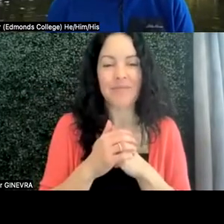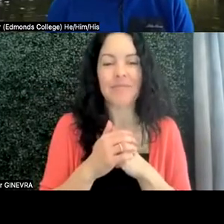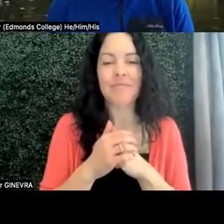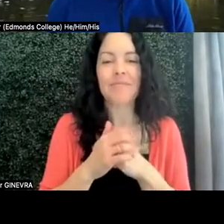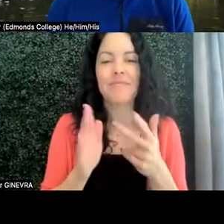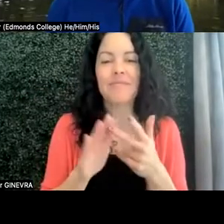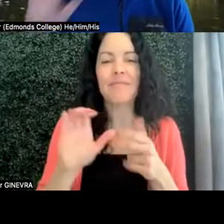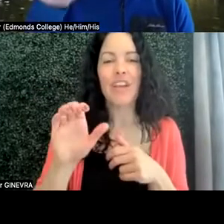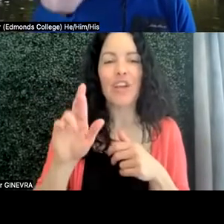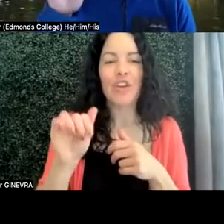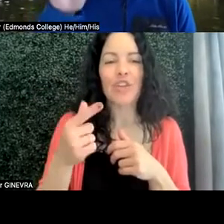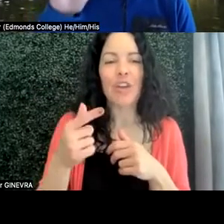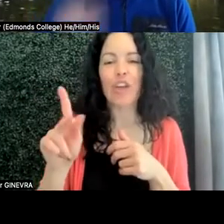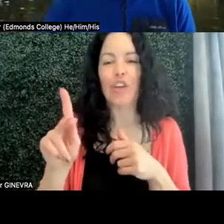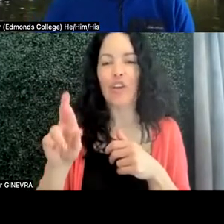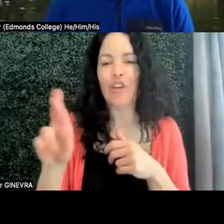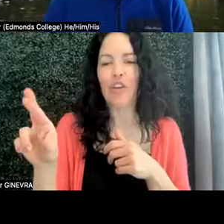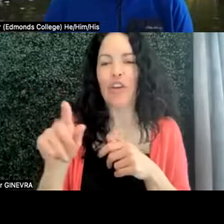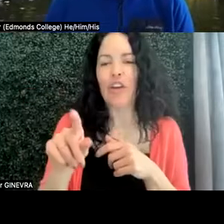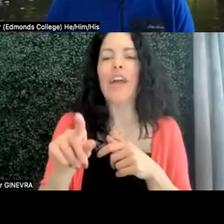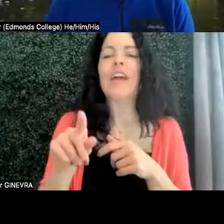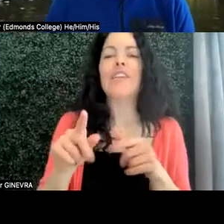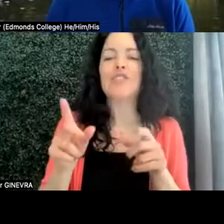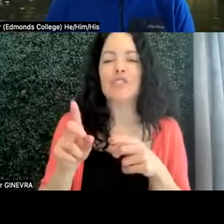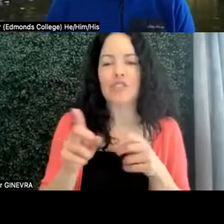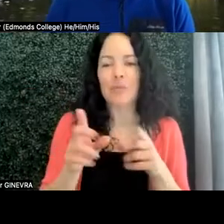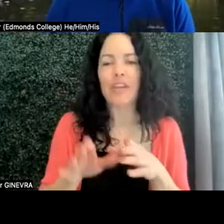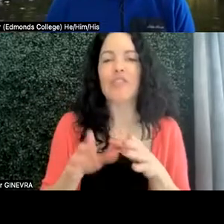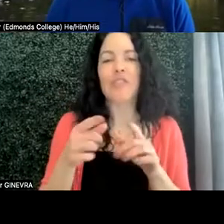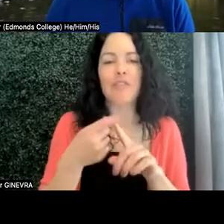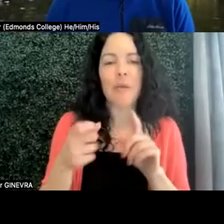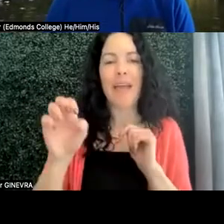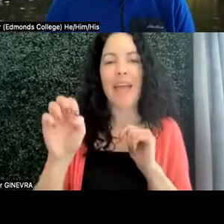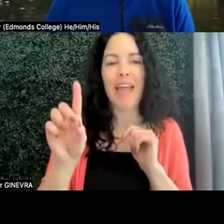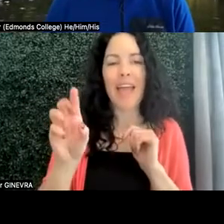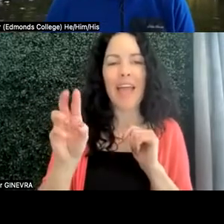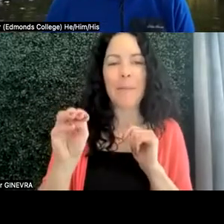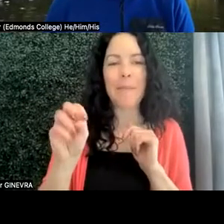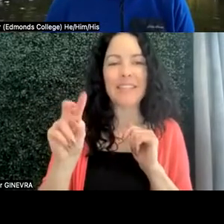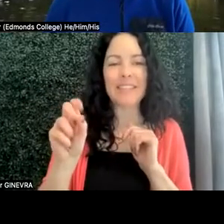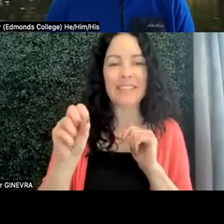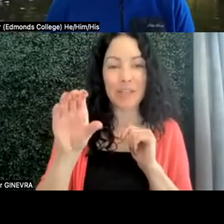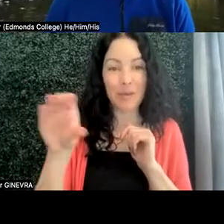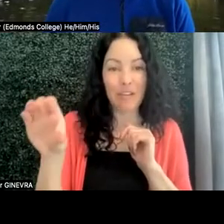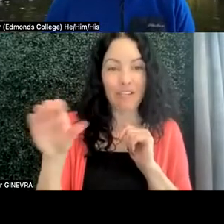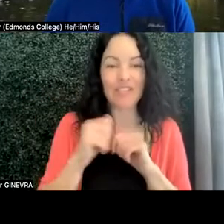And then Craig Kerr, Director of Services for Students with Disabilities at Edmonds College. So I've asked each of our panelists